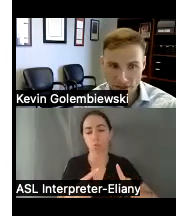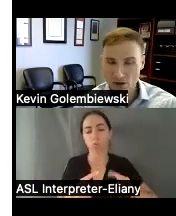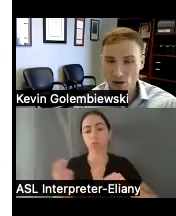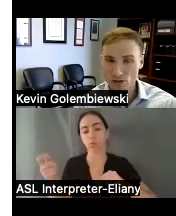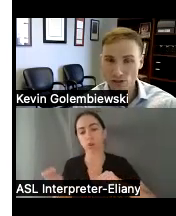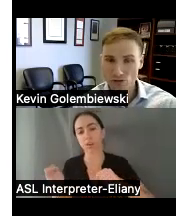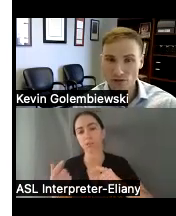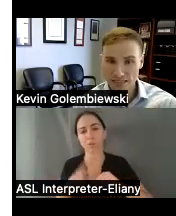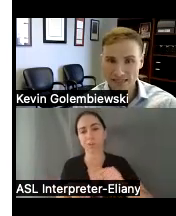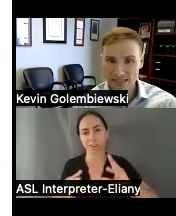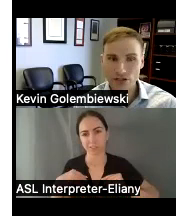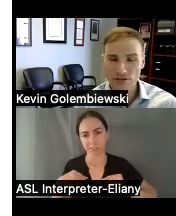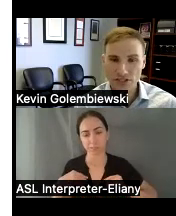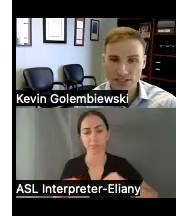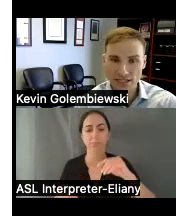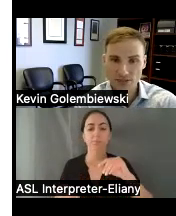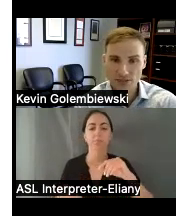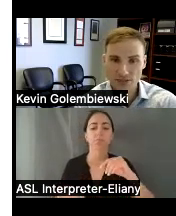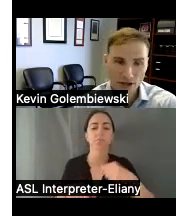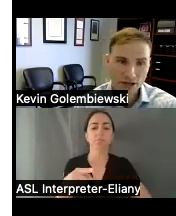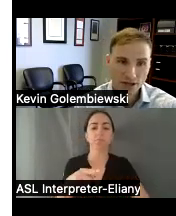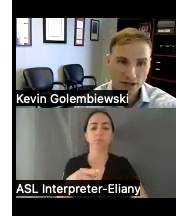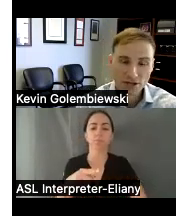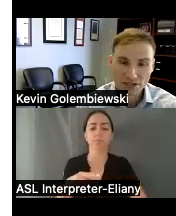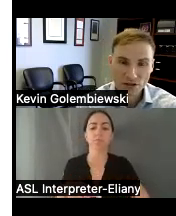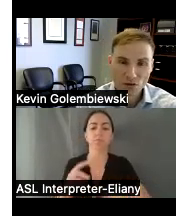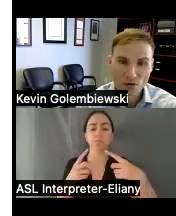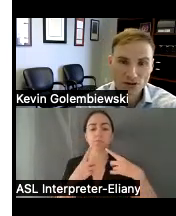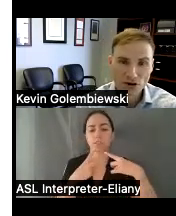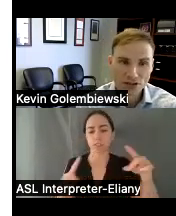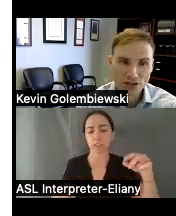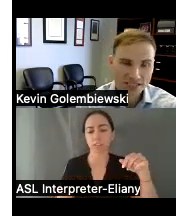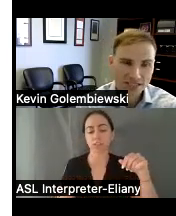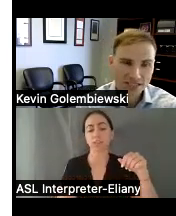and that goes to this likelihood of success prone because although we're a large agency